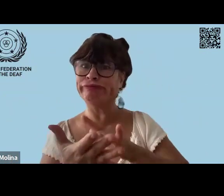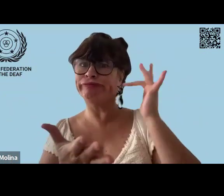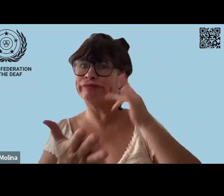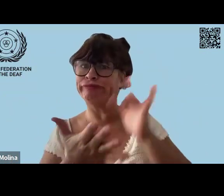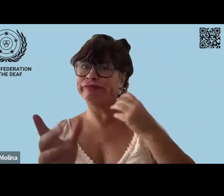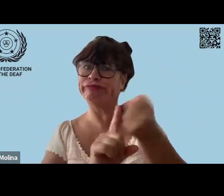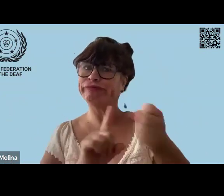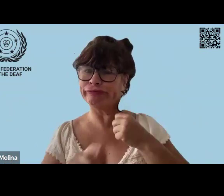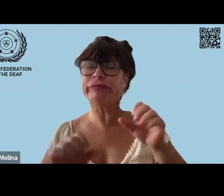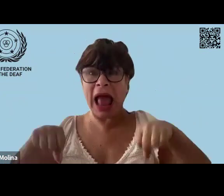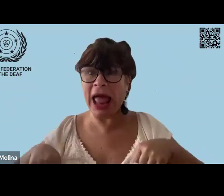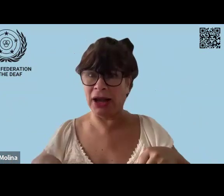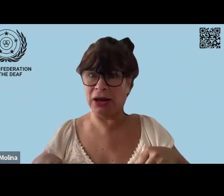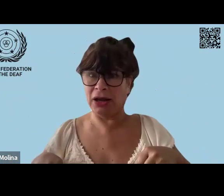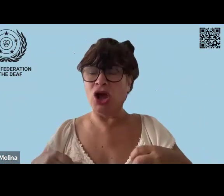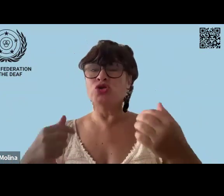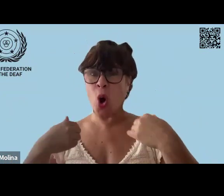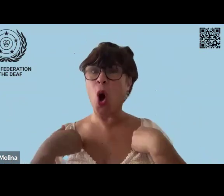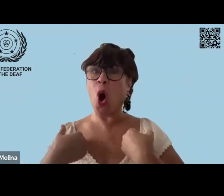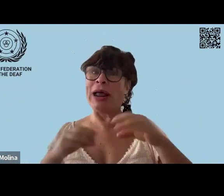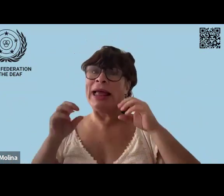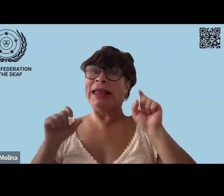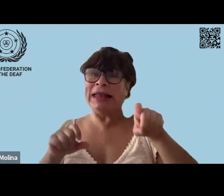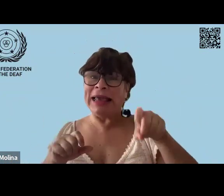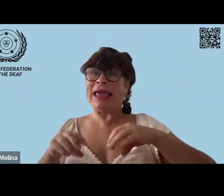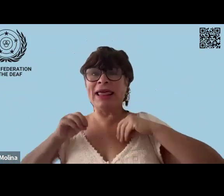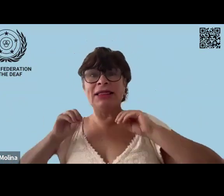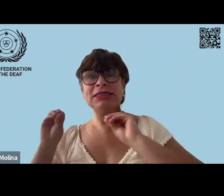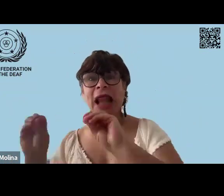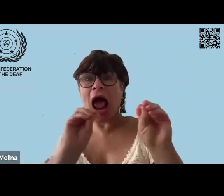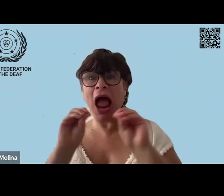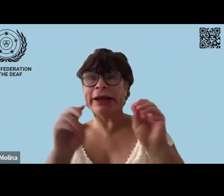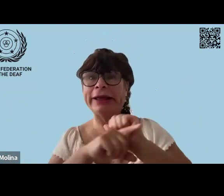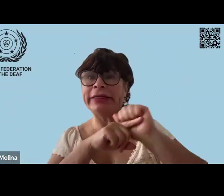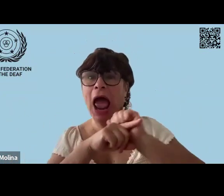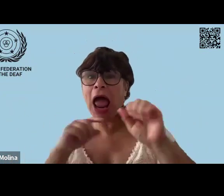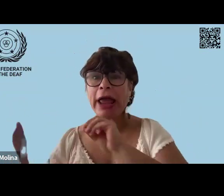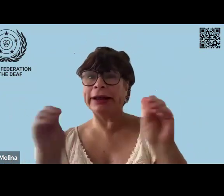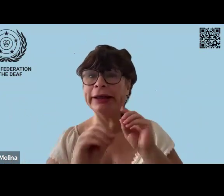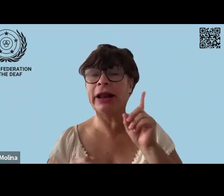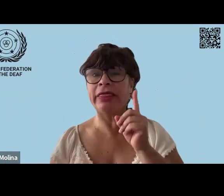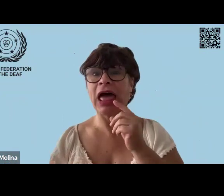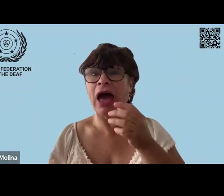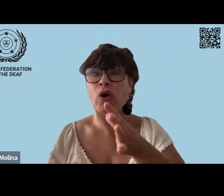And when you think about women as a general population and deaf women as an even further appressed subgroup, it can be very difficult.